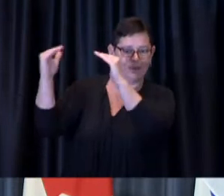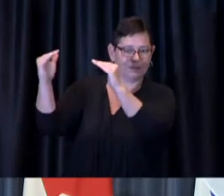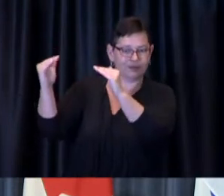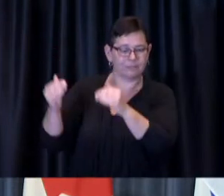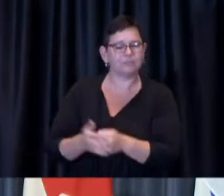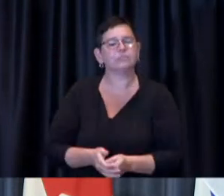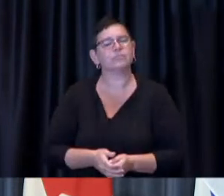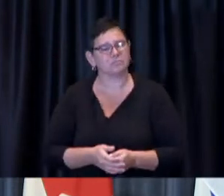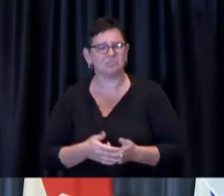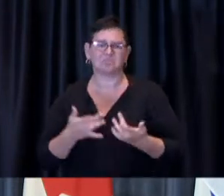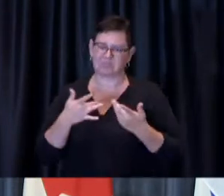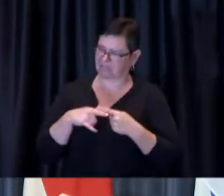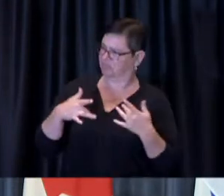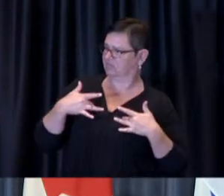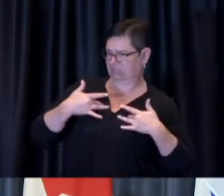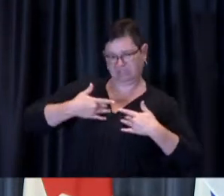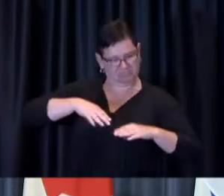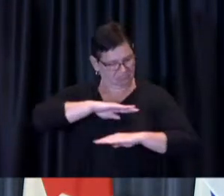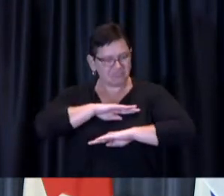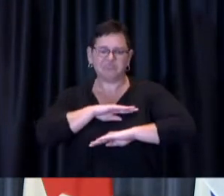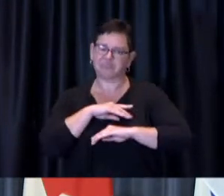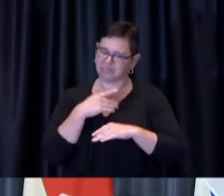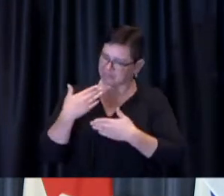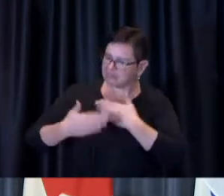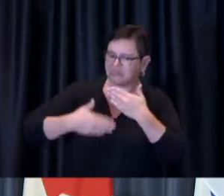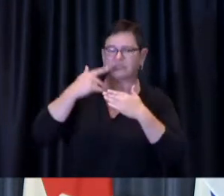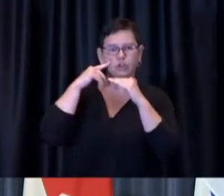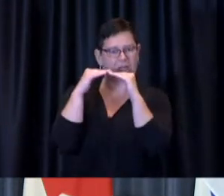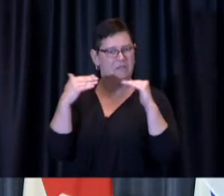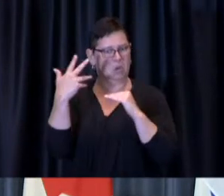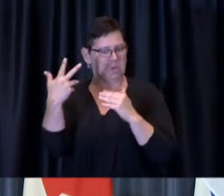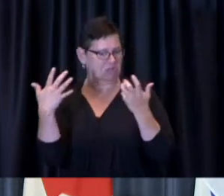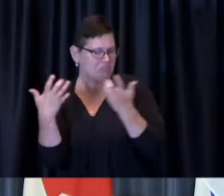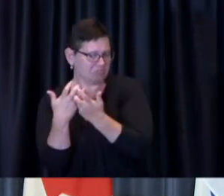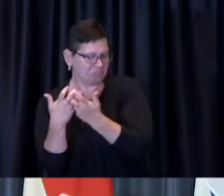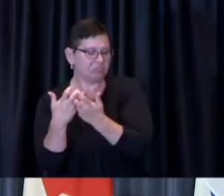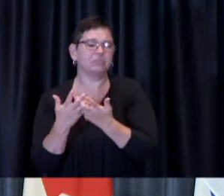And we're on track in the coming days to achieve the second part of the criteria